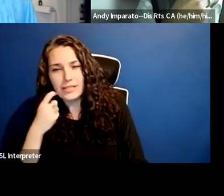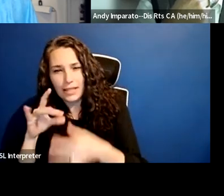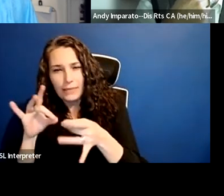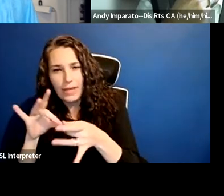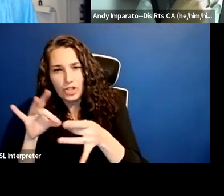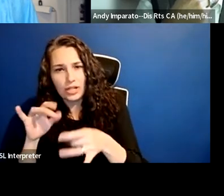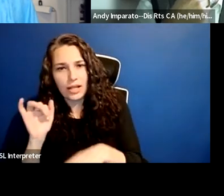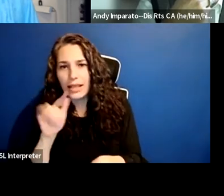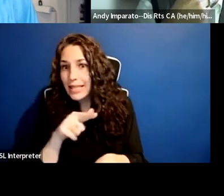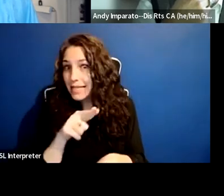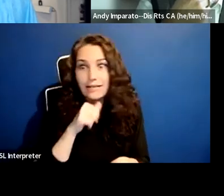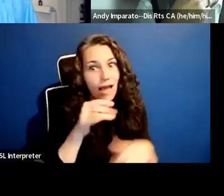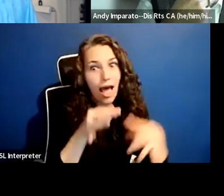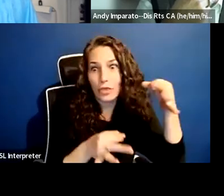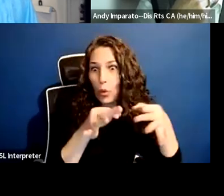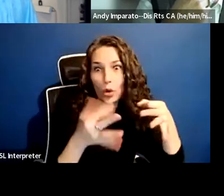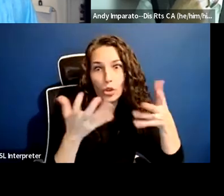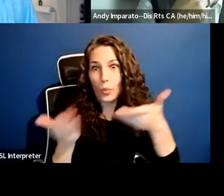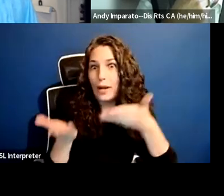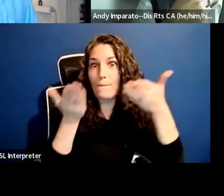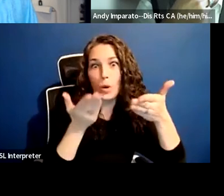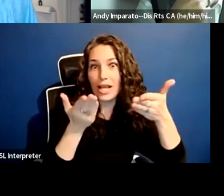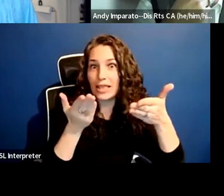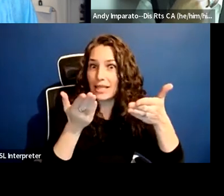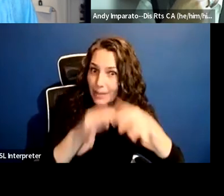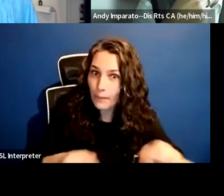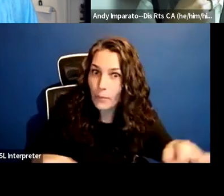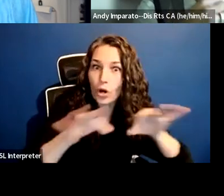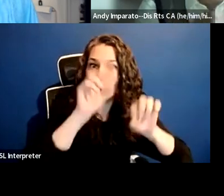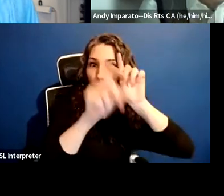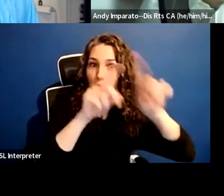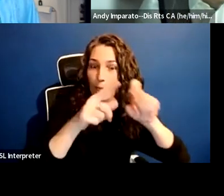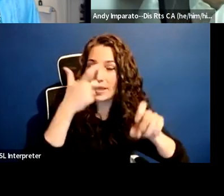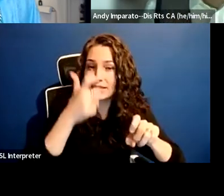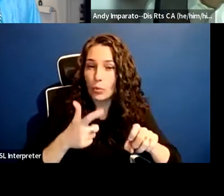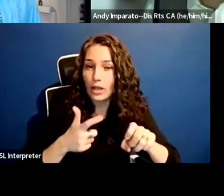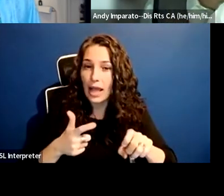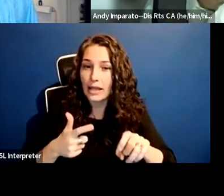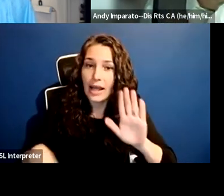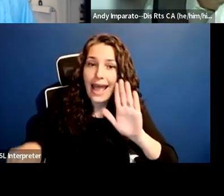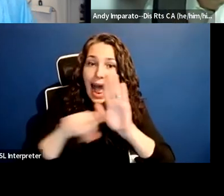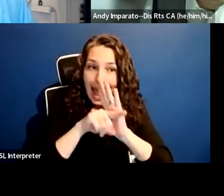It will not just have an adverse affect on disabled people, it will have an adverse affect on other minorities.